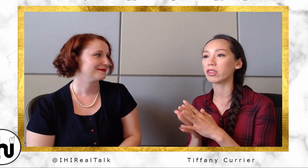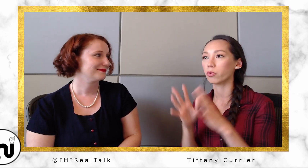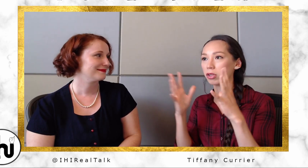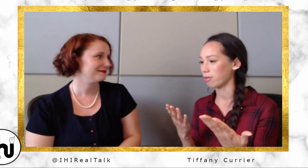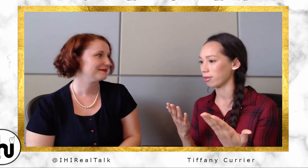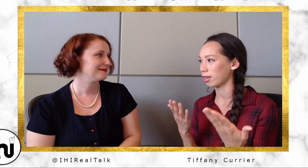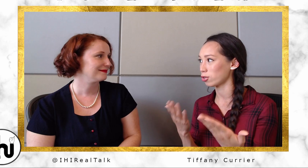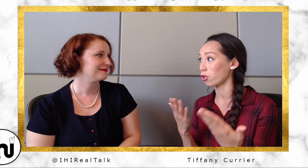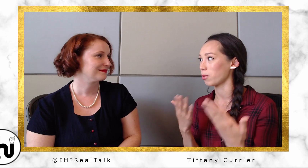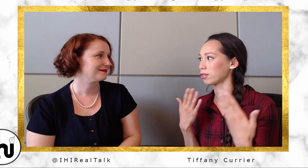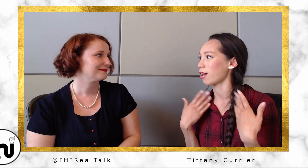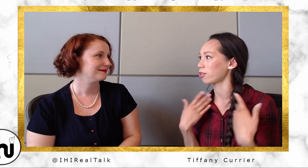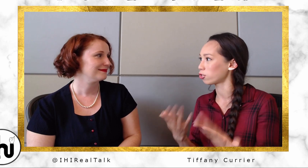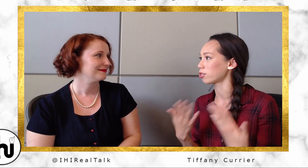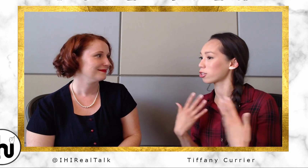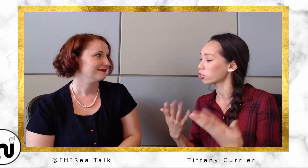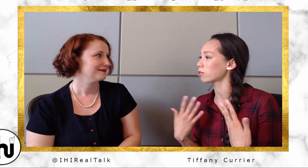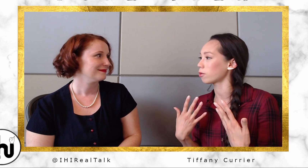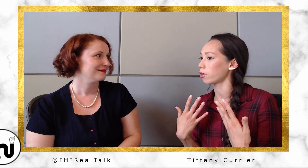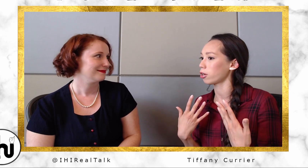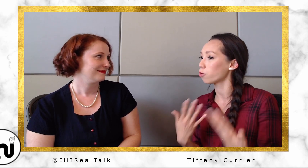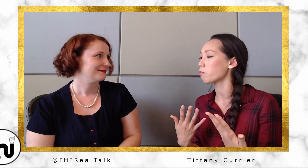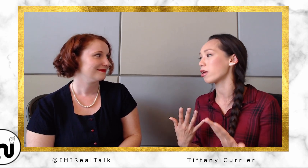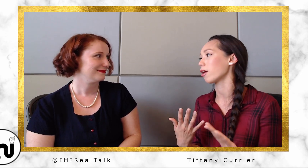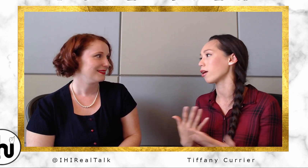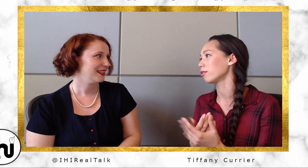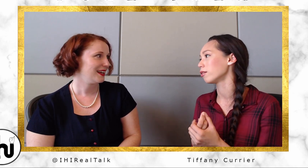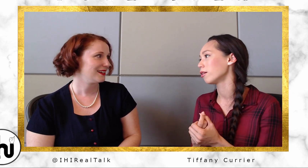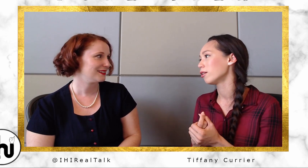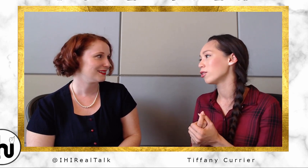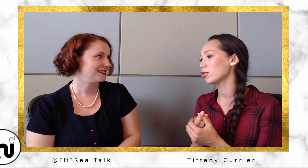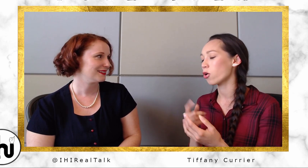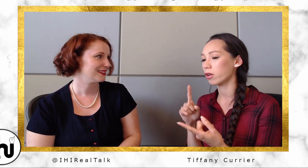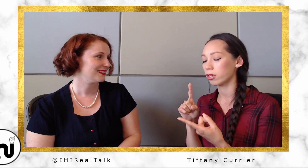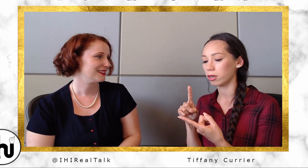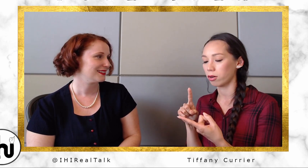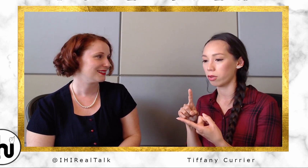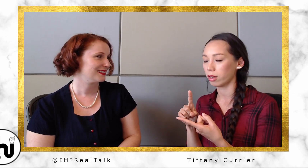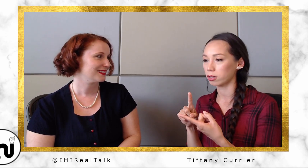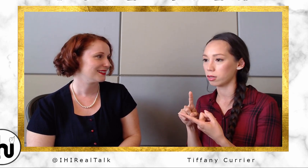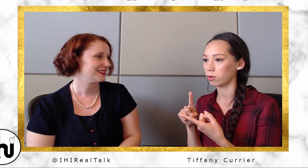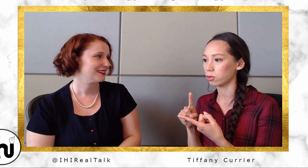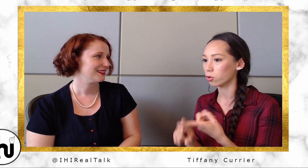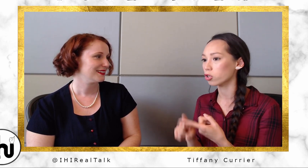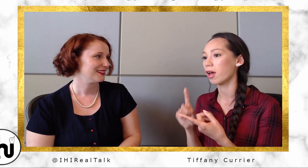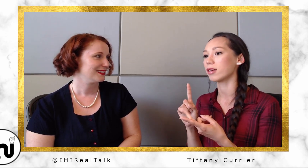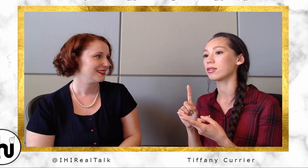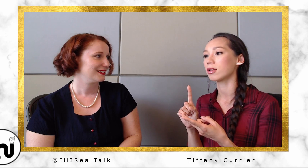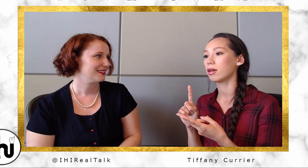really have to get to know them as it's just, just human beings and... Desirée: Yes! Tiffany: So you know, they get to socialize.